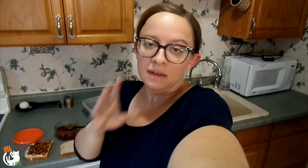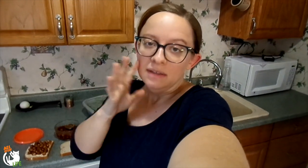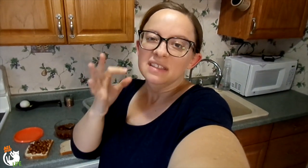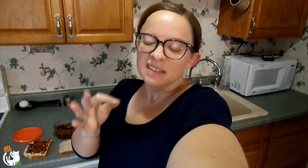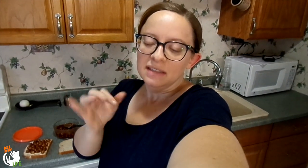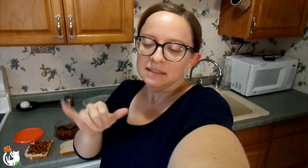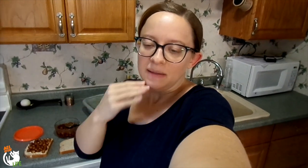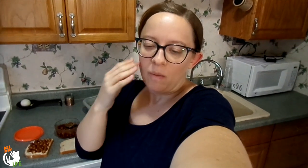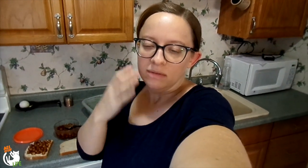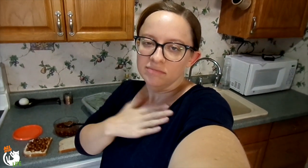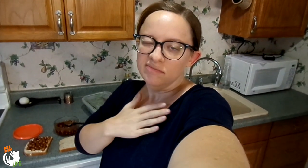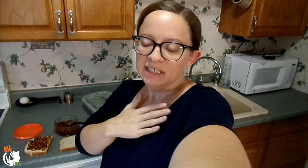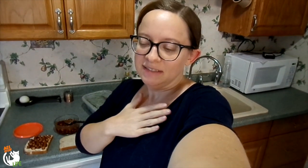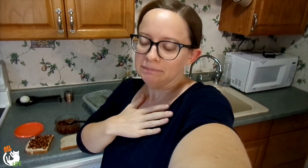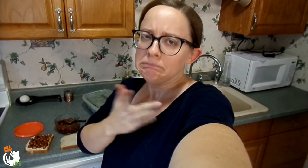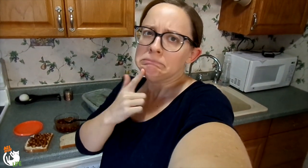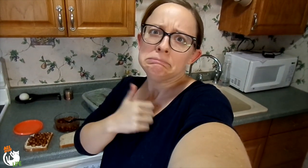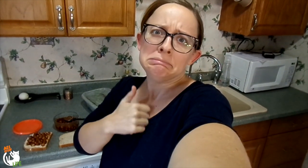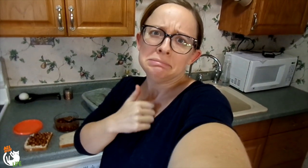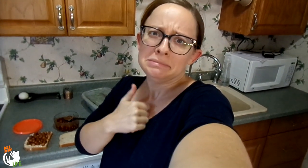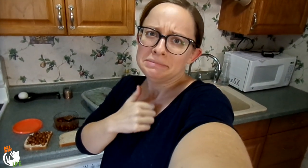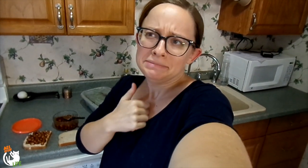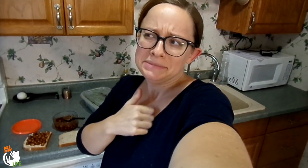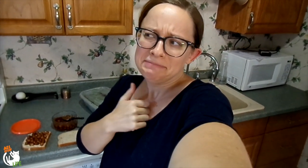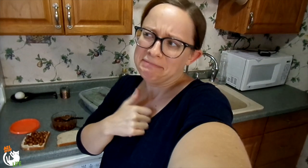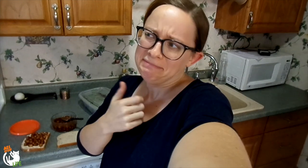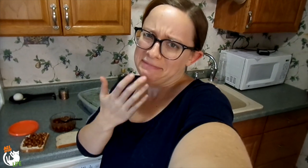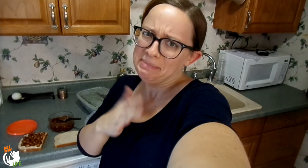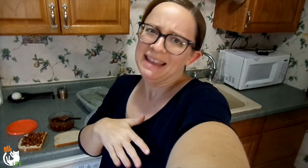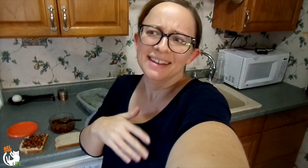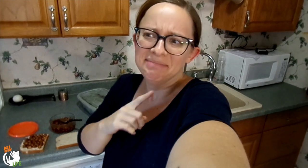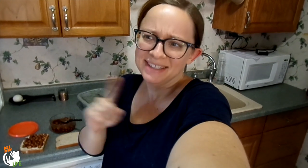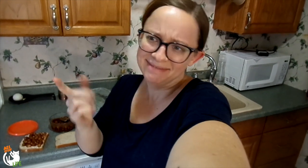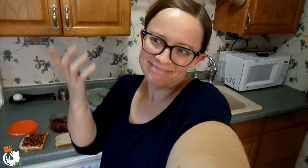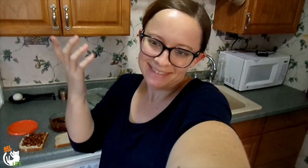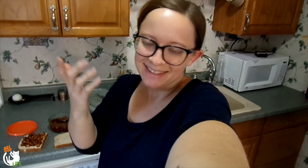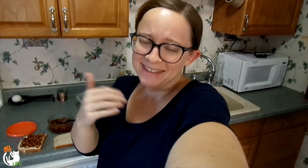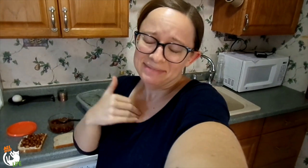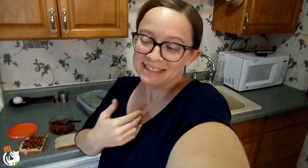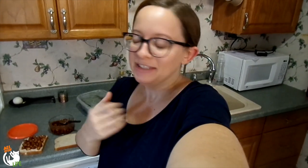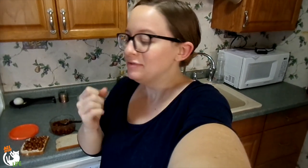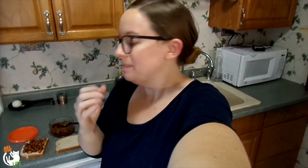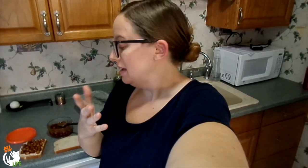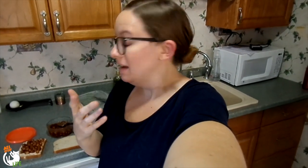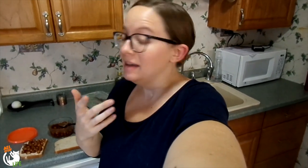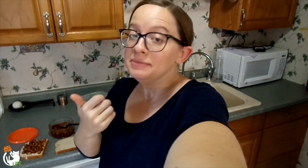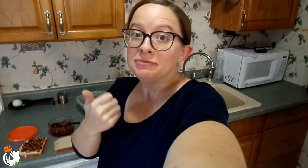So I decided I'm just gonna stay home and rest. I'm really sorry. I feel bad but I'm tired.